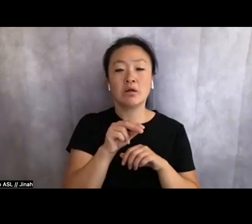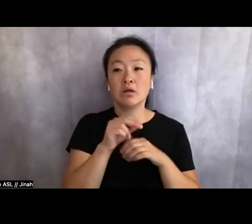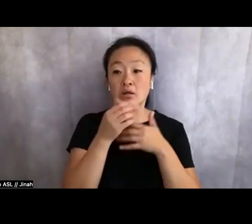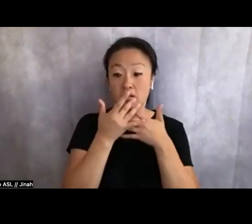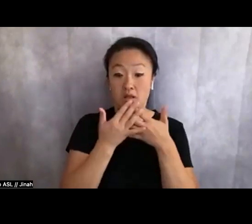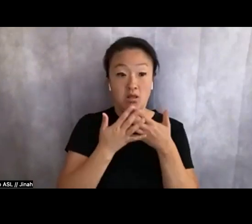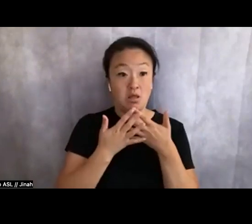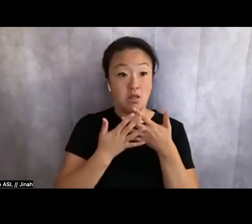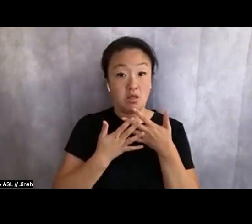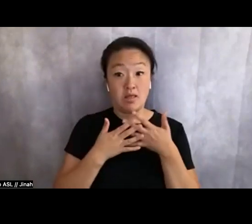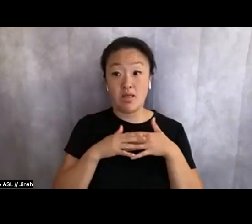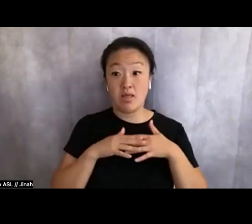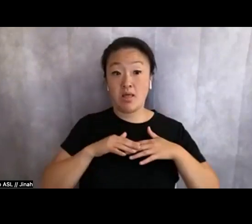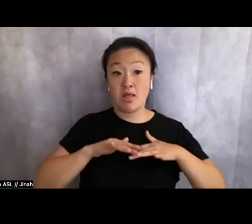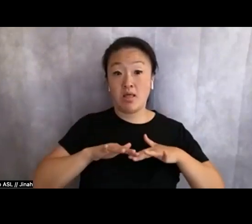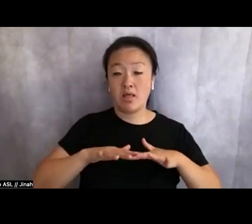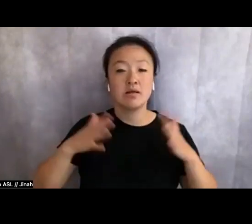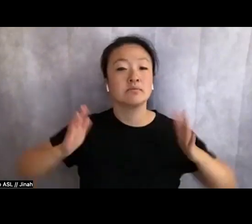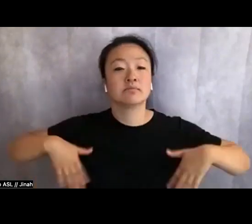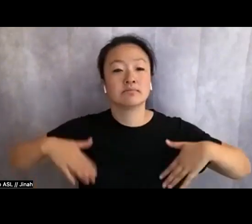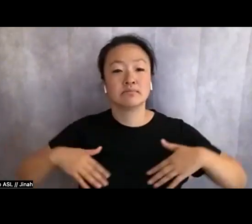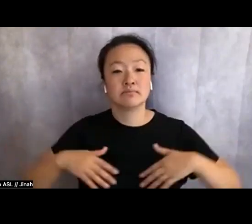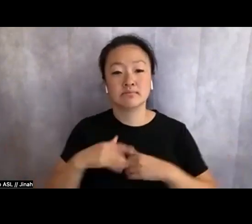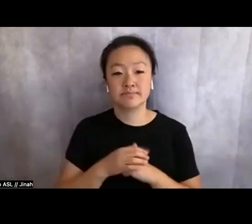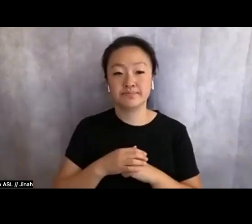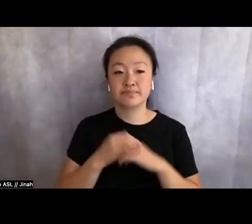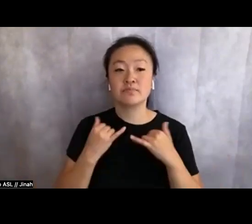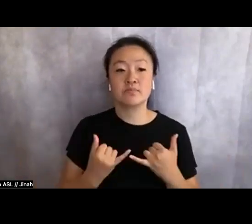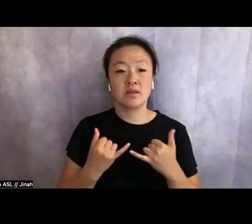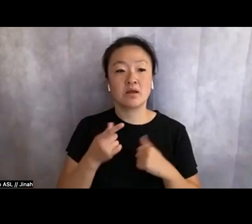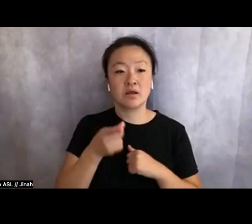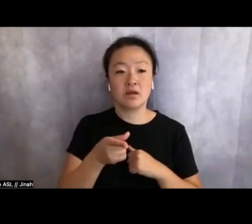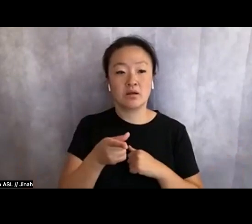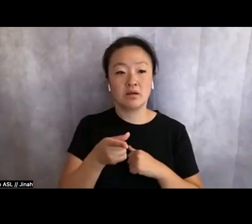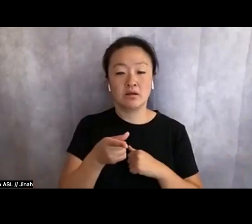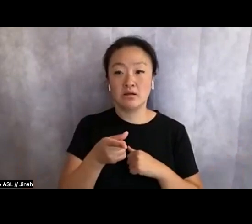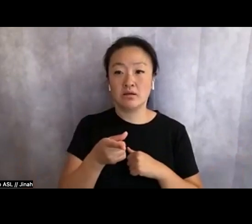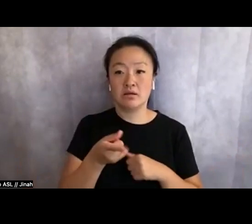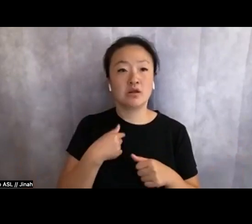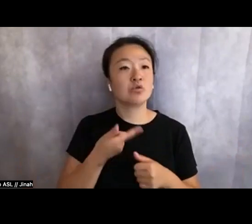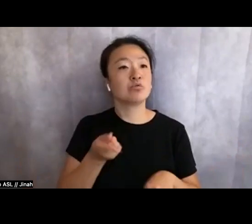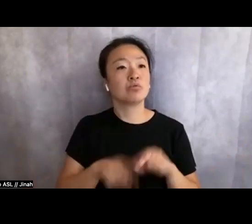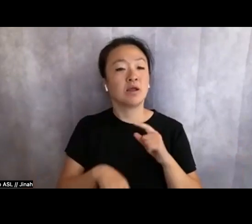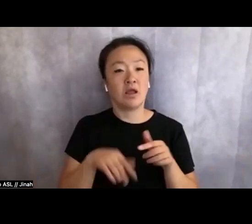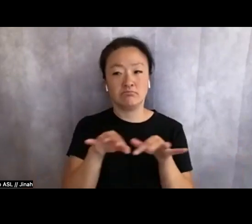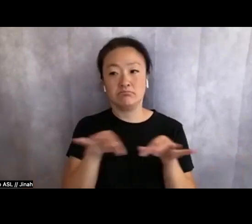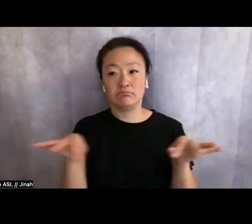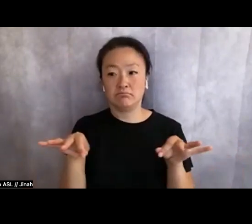just yet. Right now you can hardly even pronounce the piss of me in the next stall.